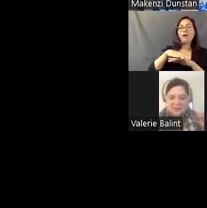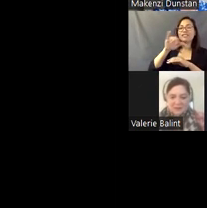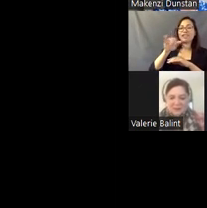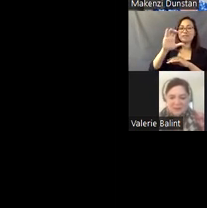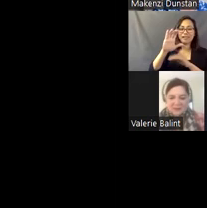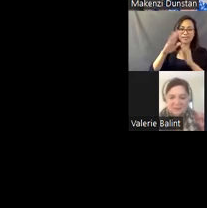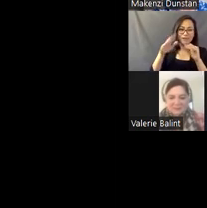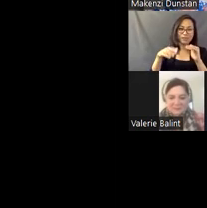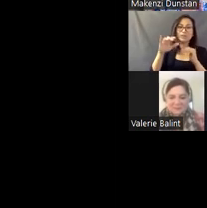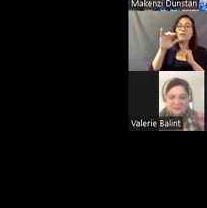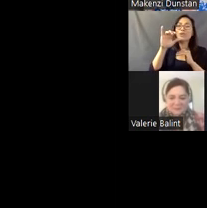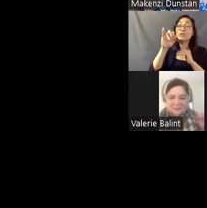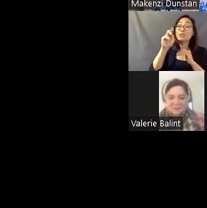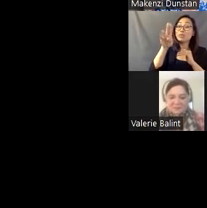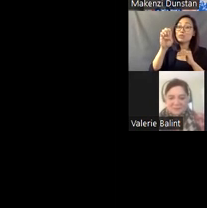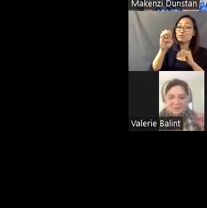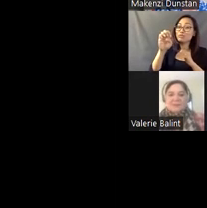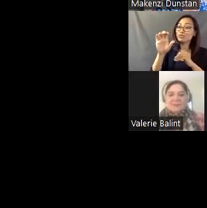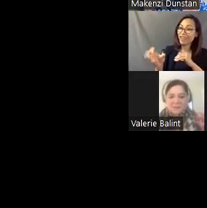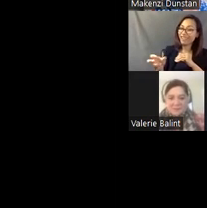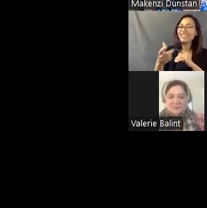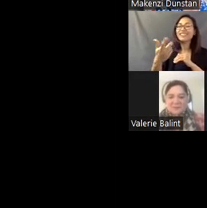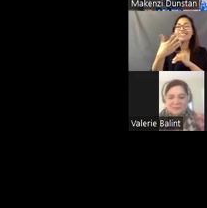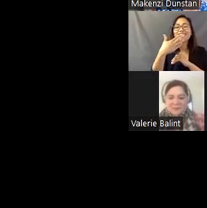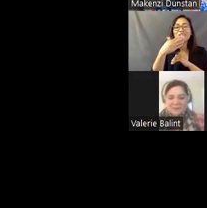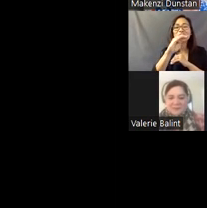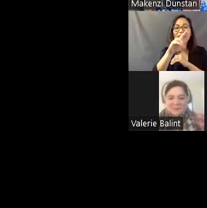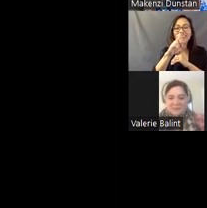So, thank you so much, Mike. Thank you so much, Valerie. Any final thoughts before we say farewell?